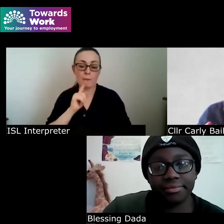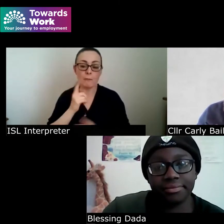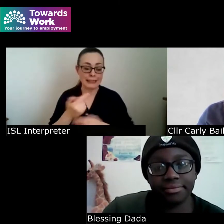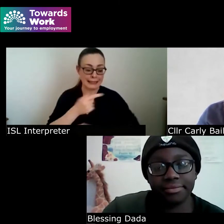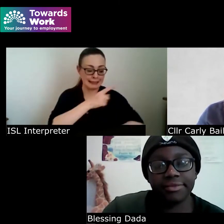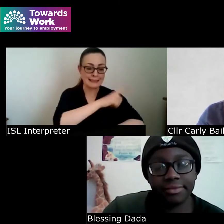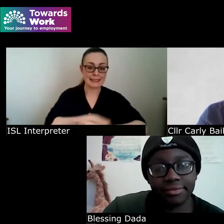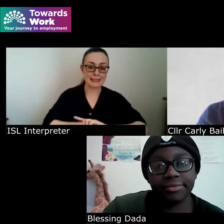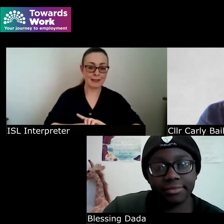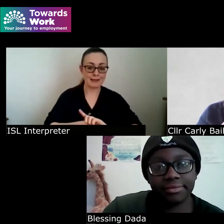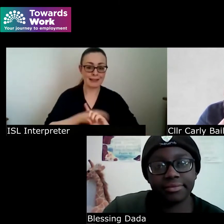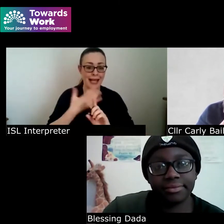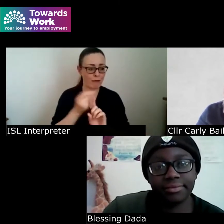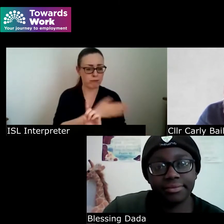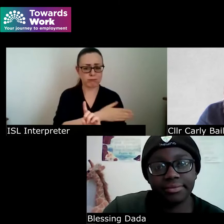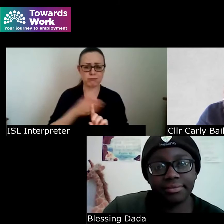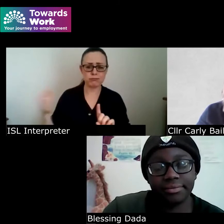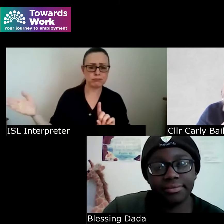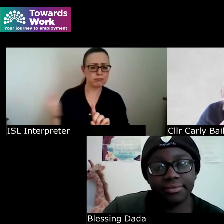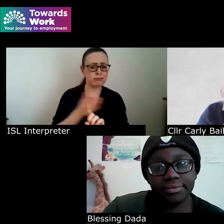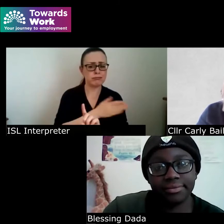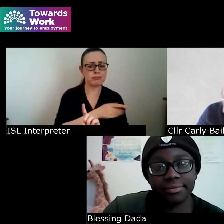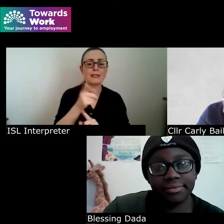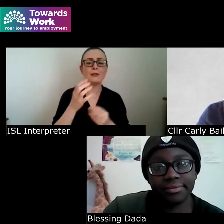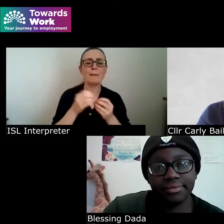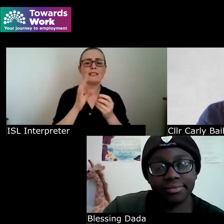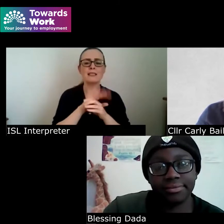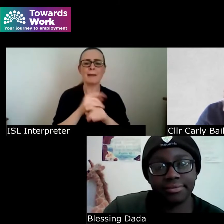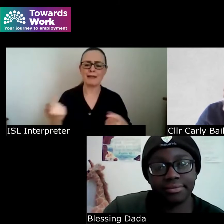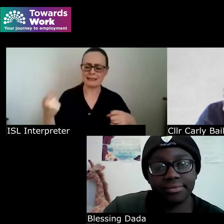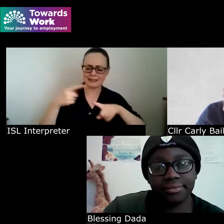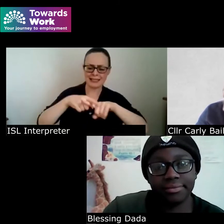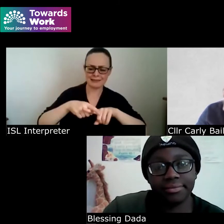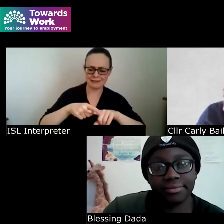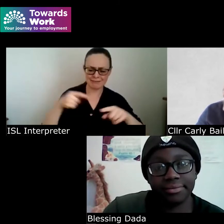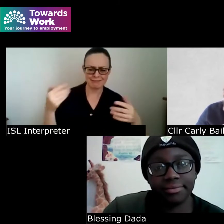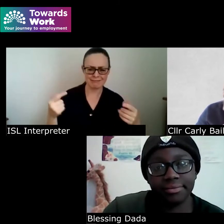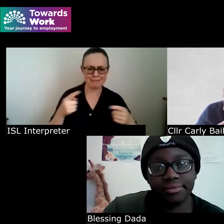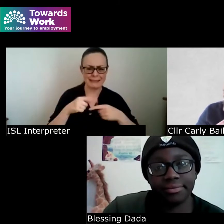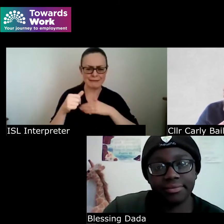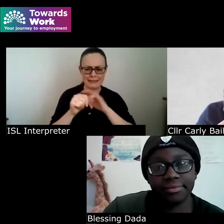and as you say that intersectionality part of it is so important you know like you know a man's